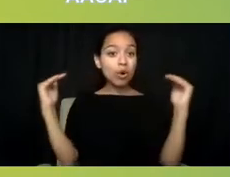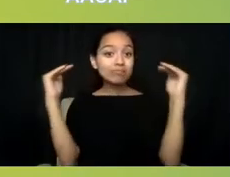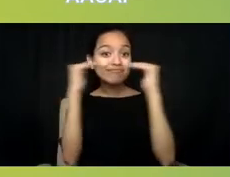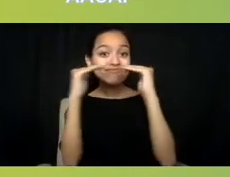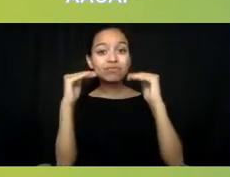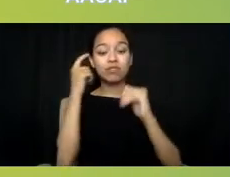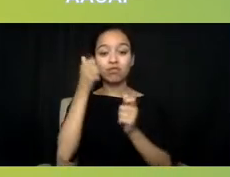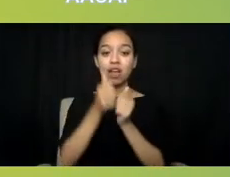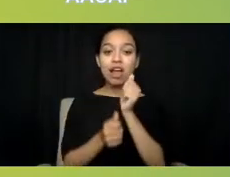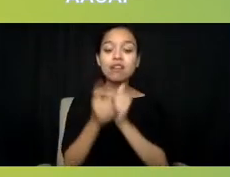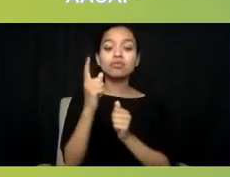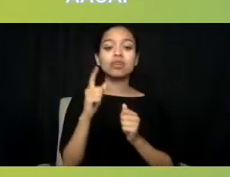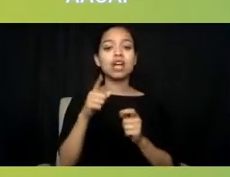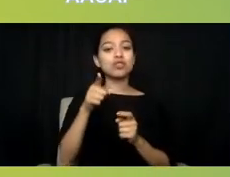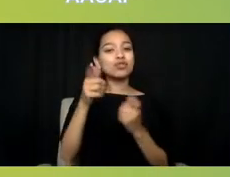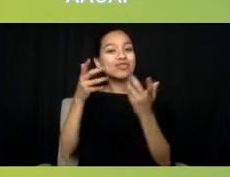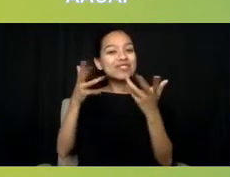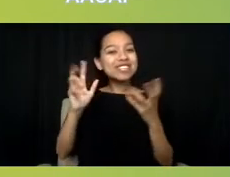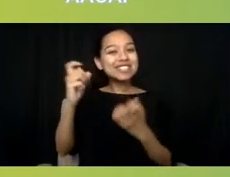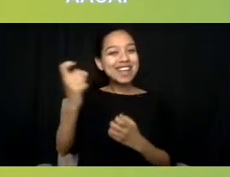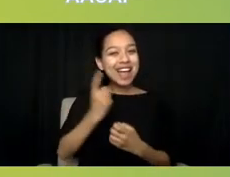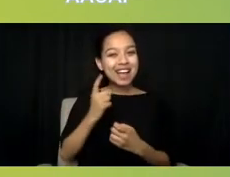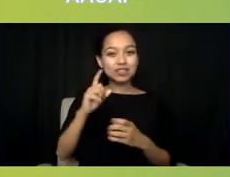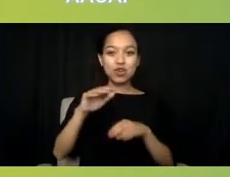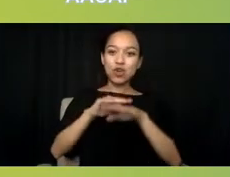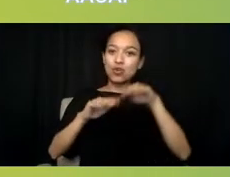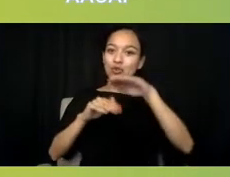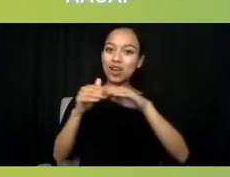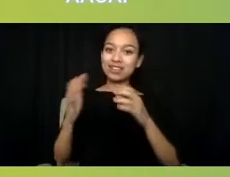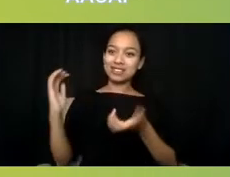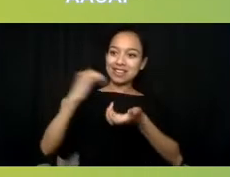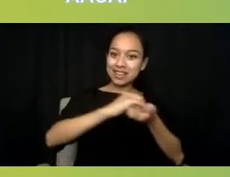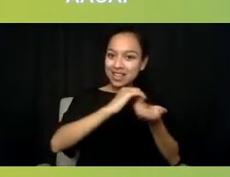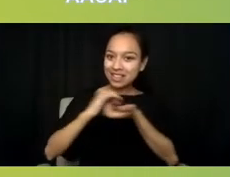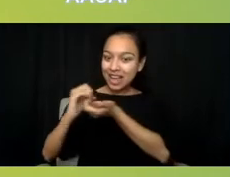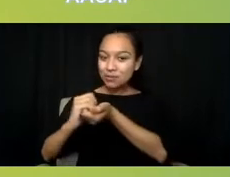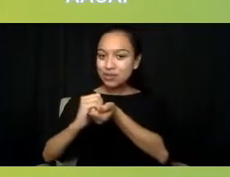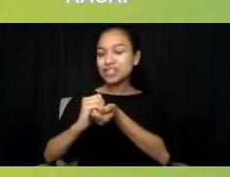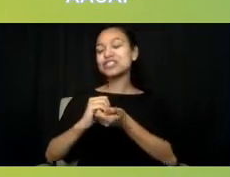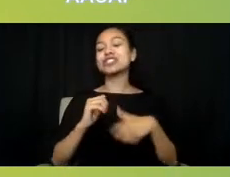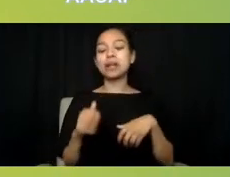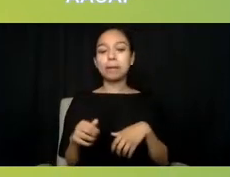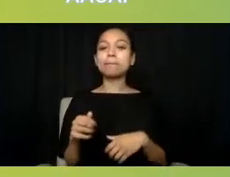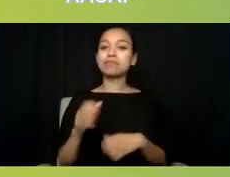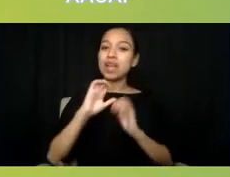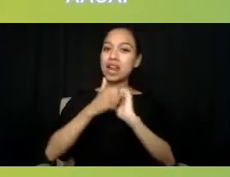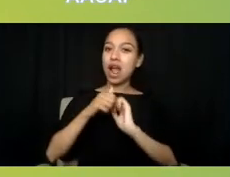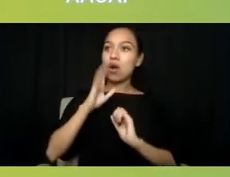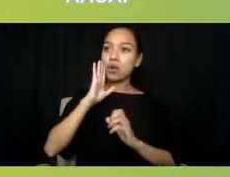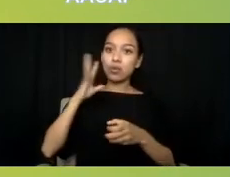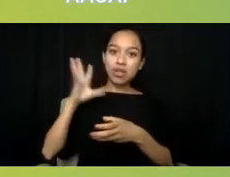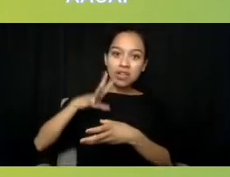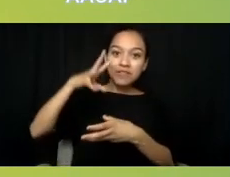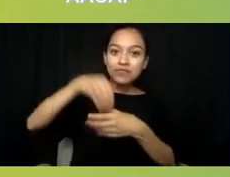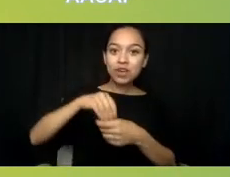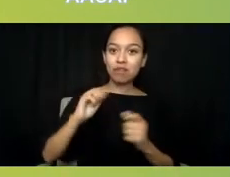about cross-sector collaboration and how it's going to really involve all of us in terms of child analysis and psychiatry,